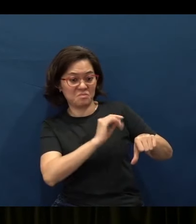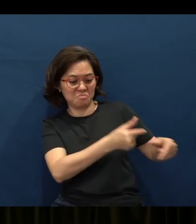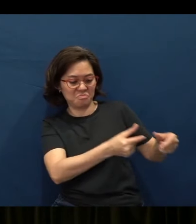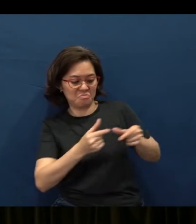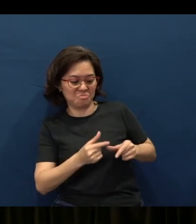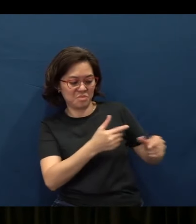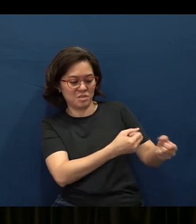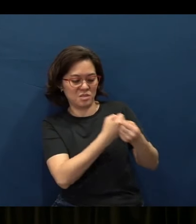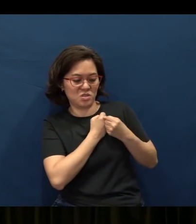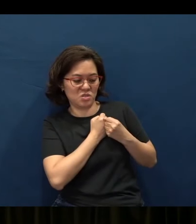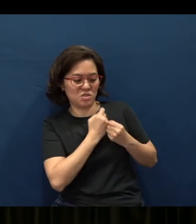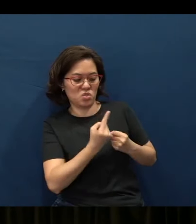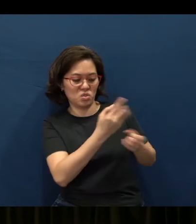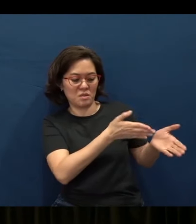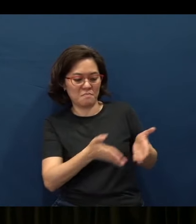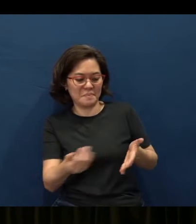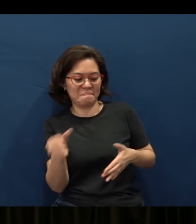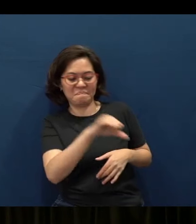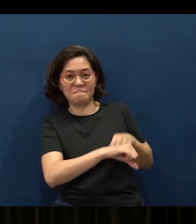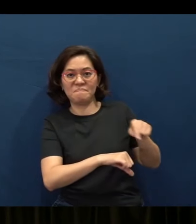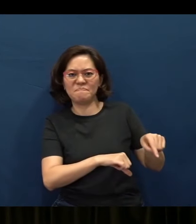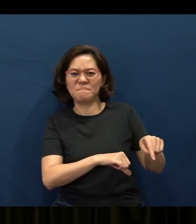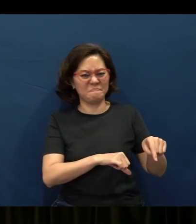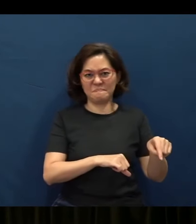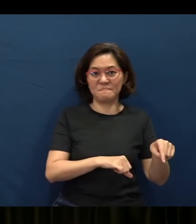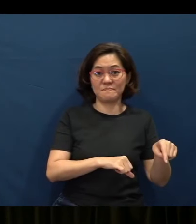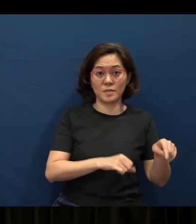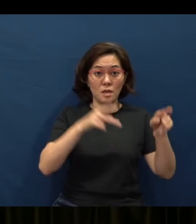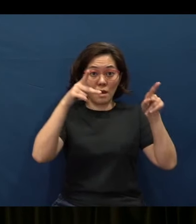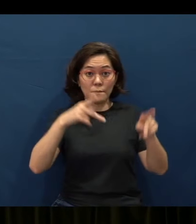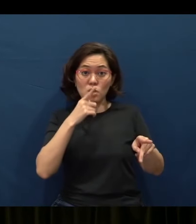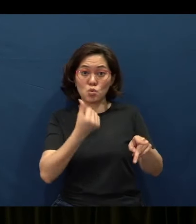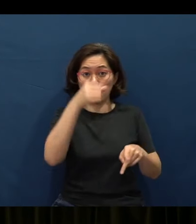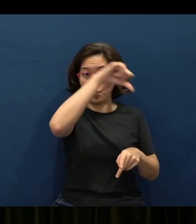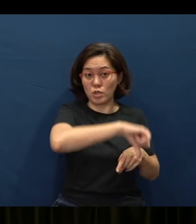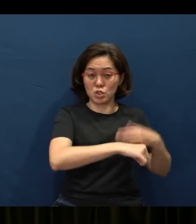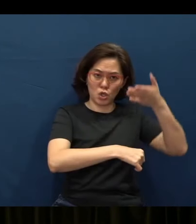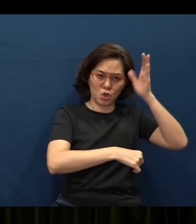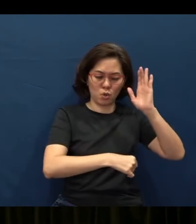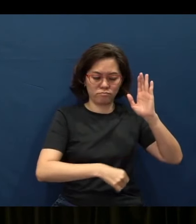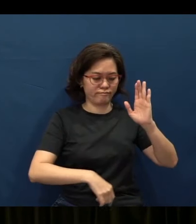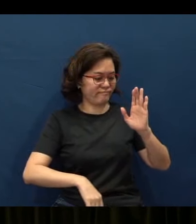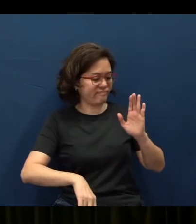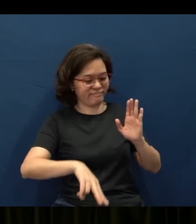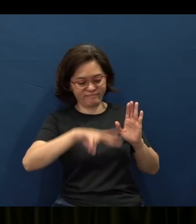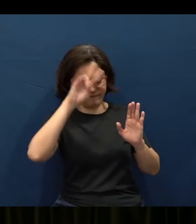His love, His eternal plan for them. A person who rejects God is a fool, the Bible tells us.